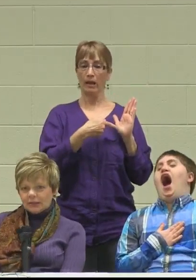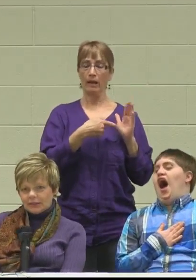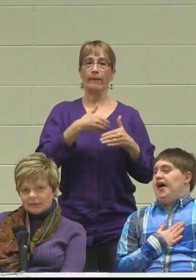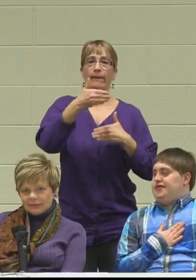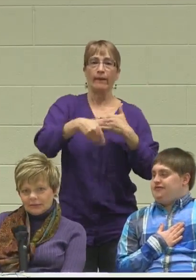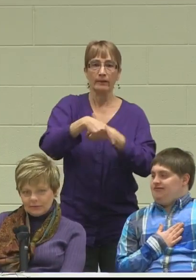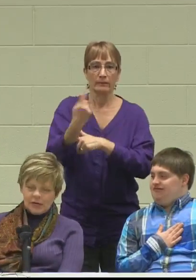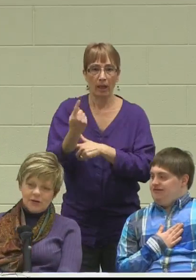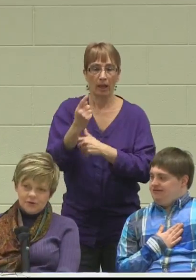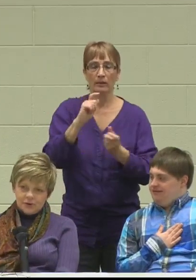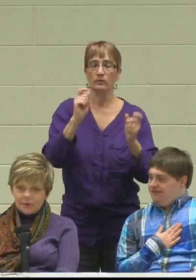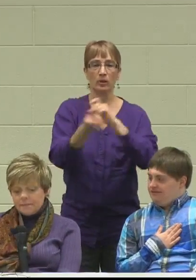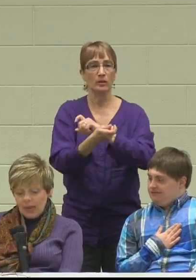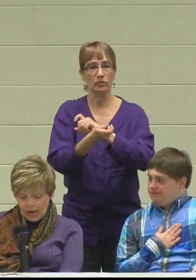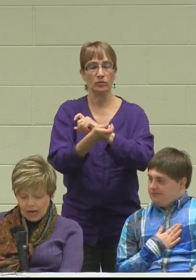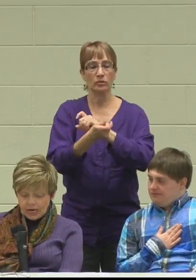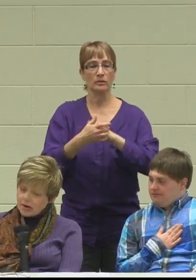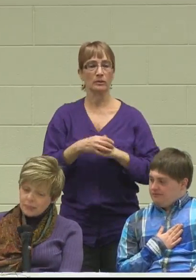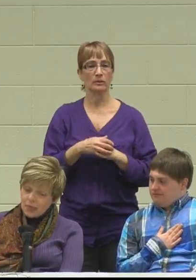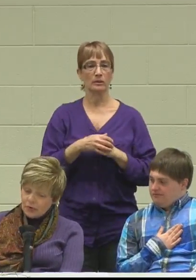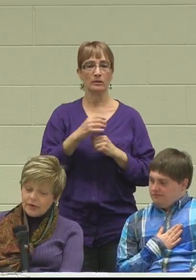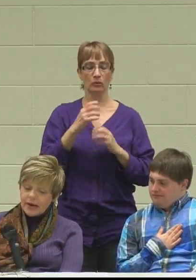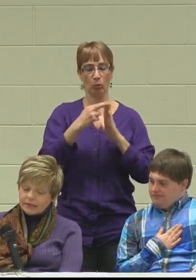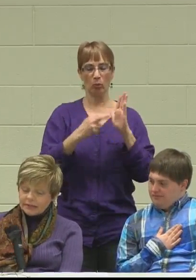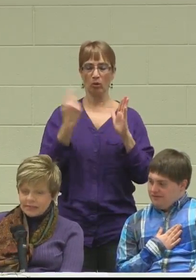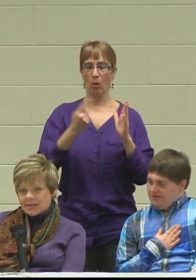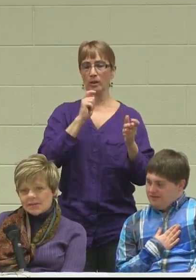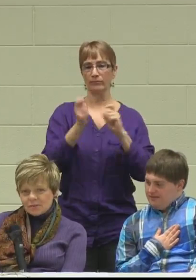is ready to do it. We've had instances